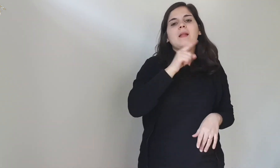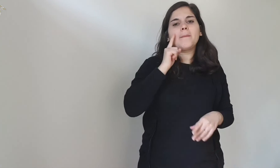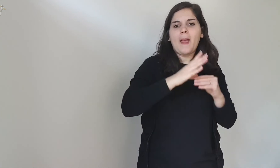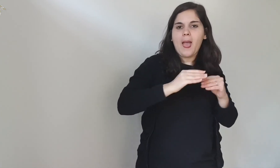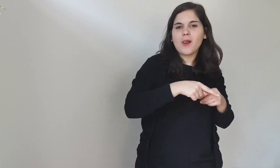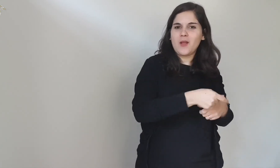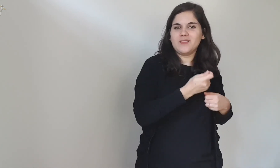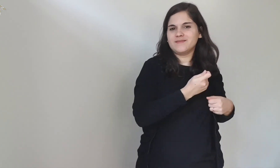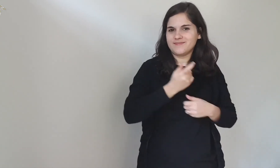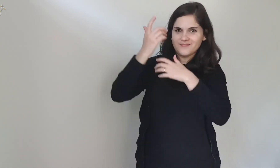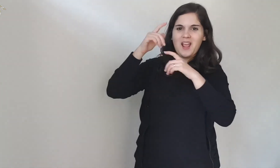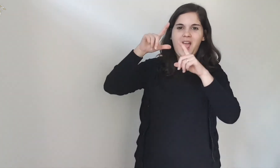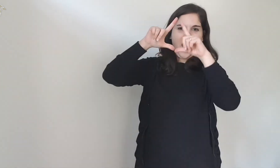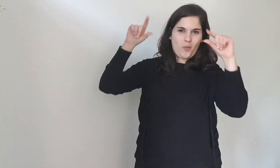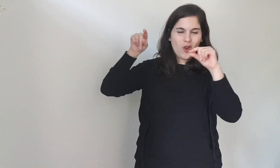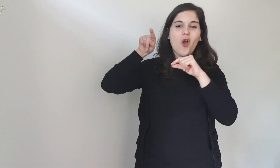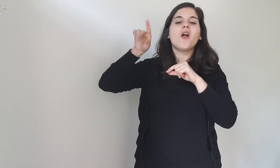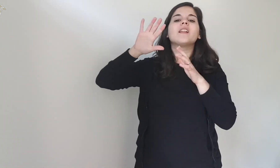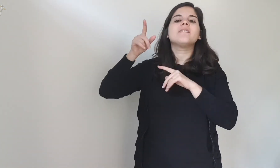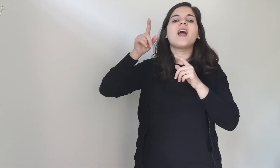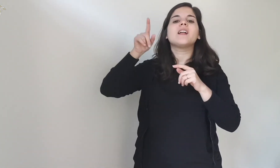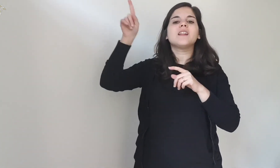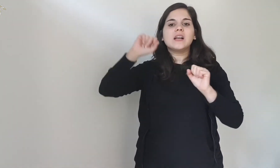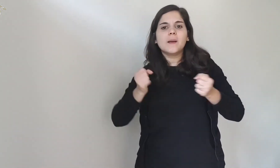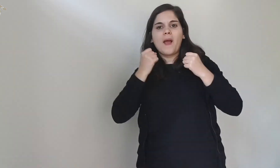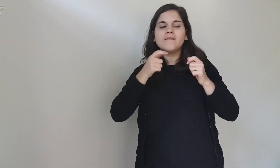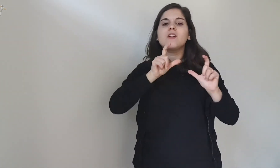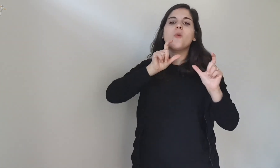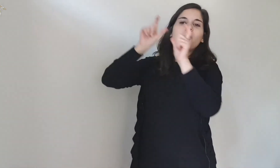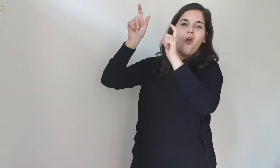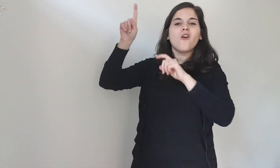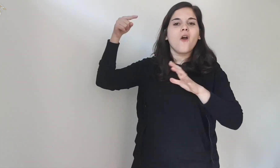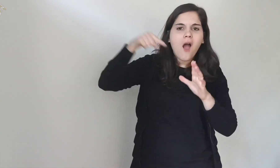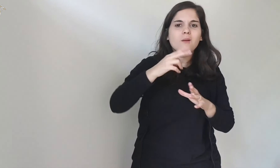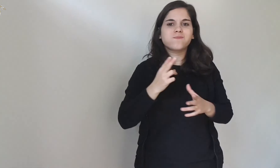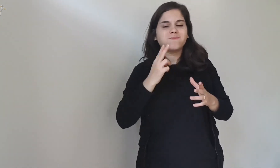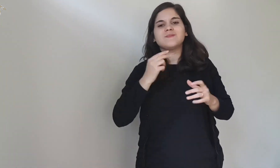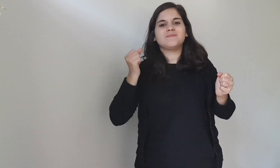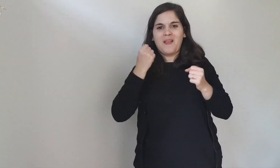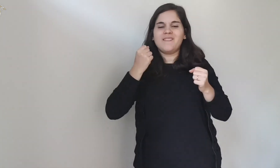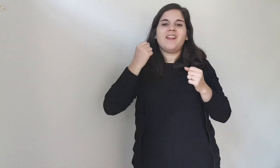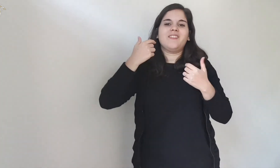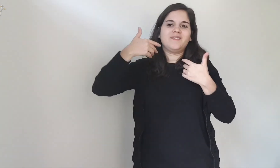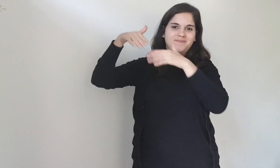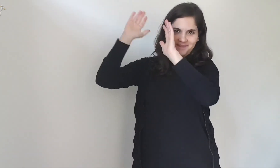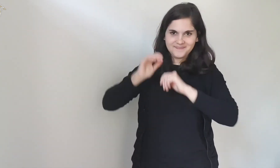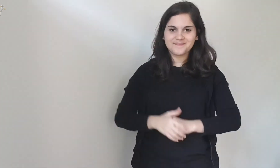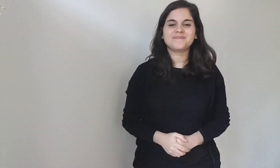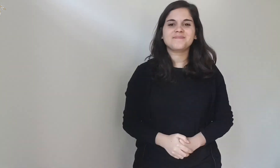making these kites would scare them and not make them come down.